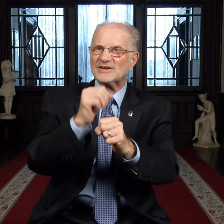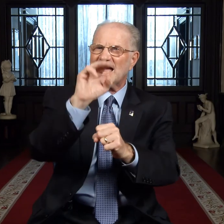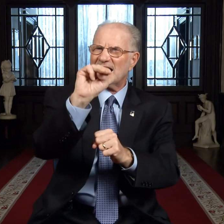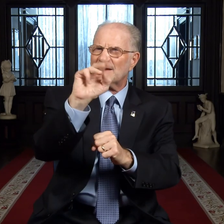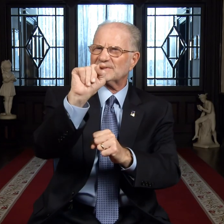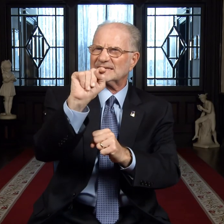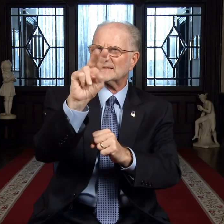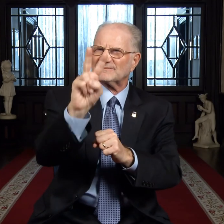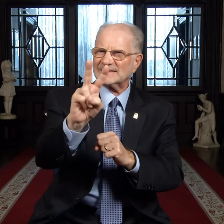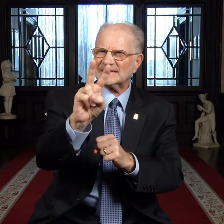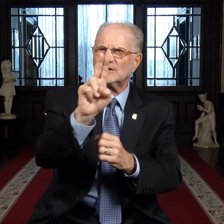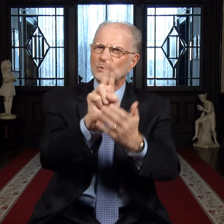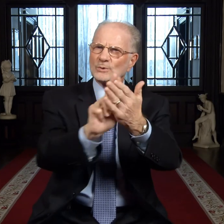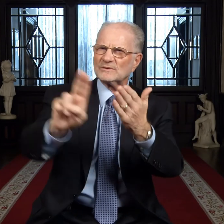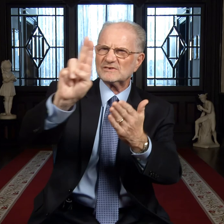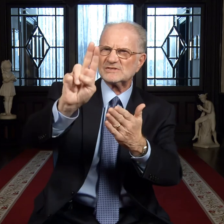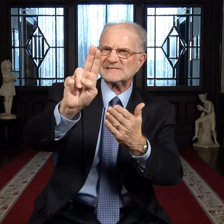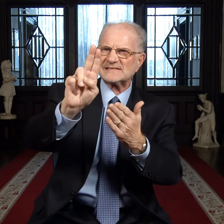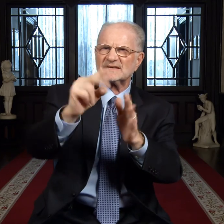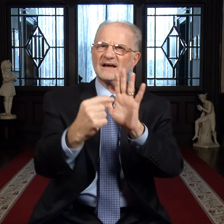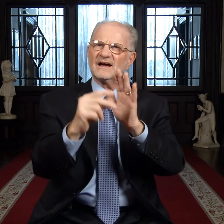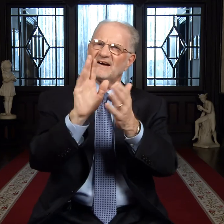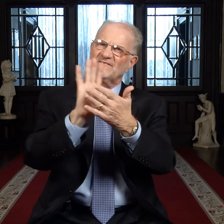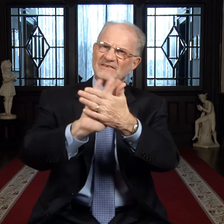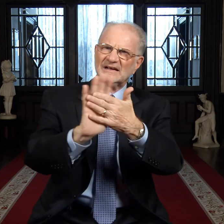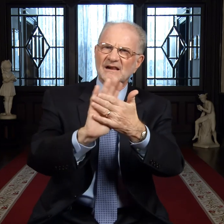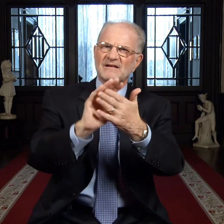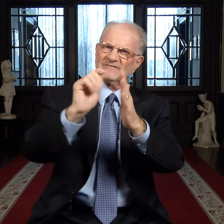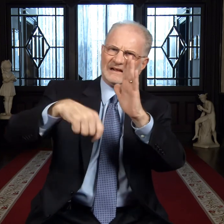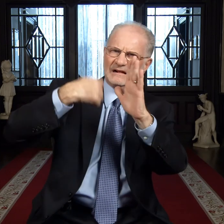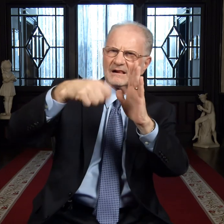Last year, "MTV University" filmed four Gallaudet students